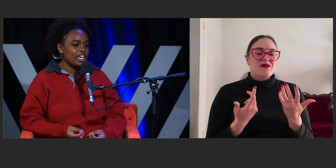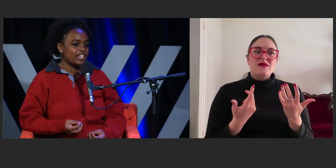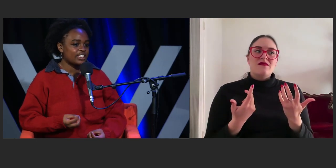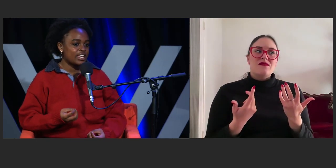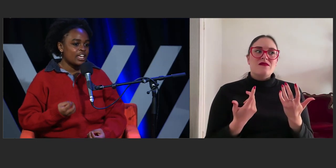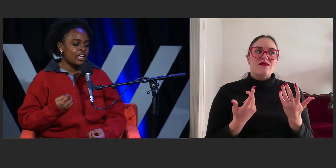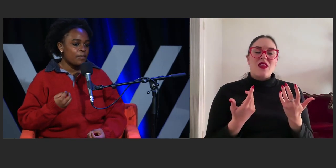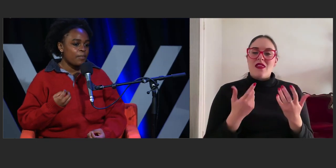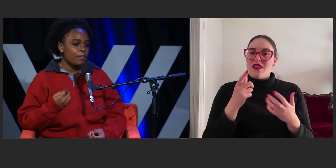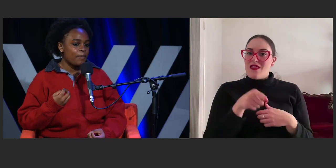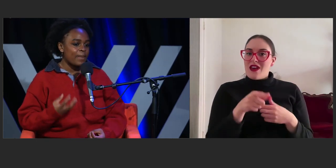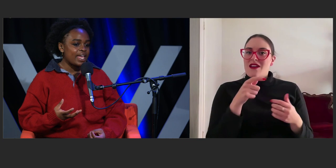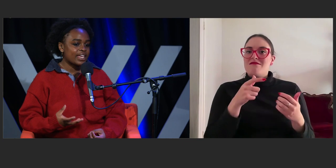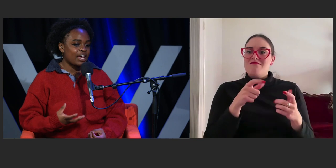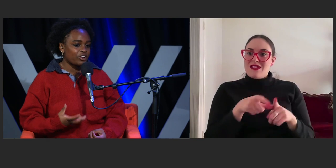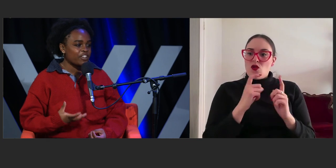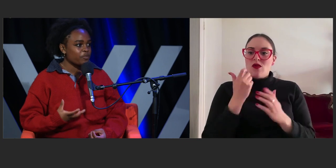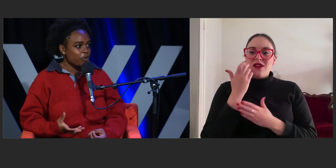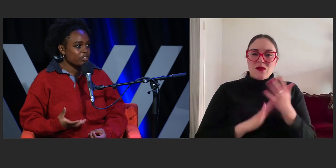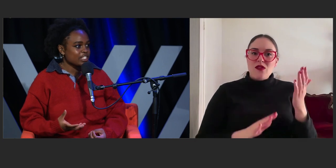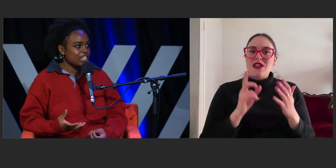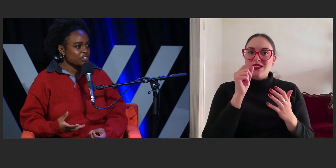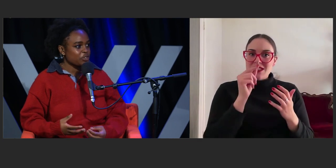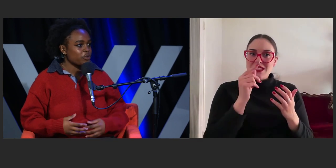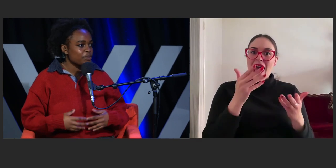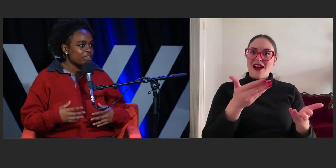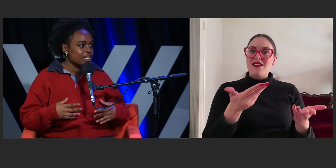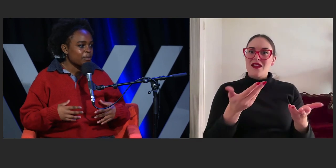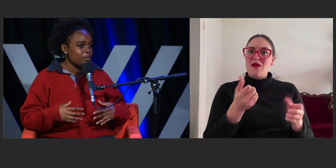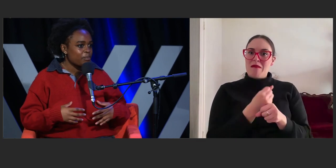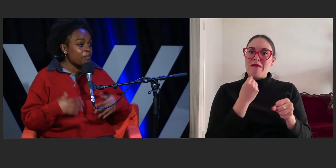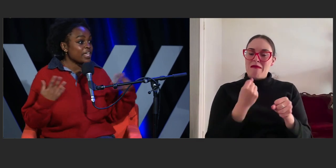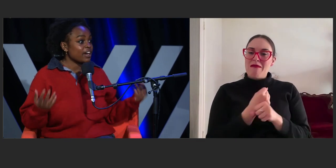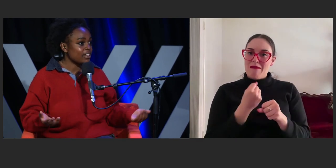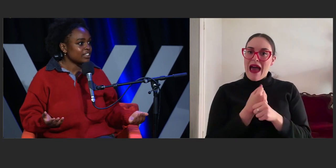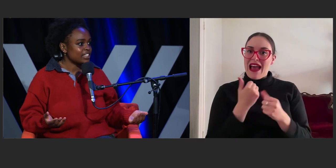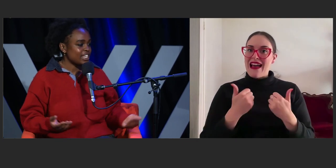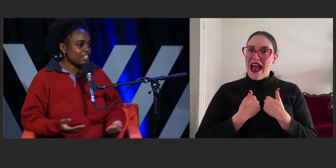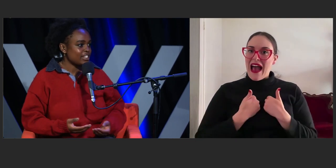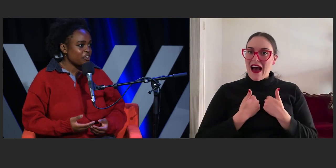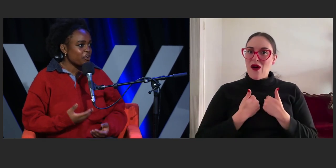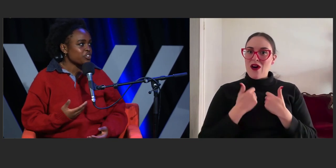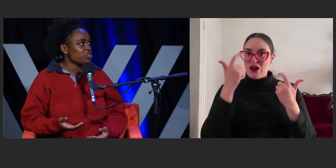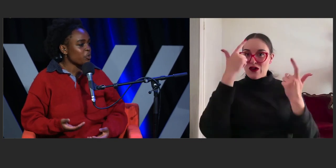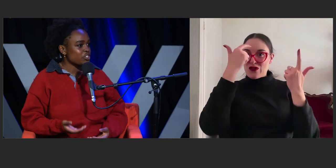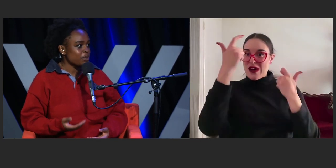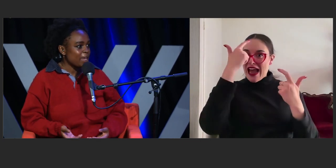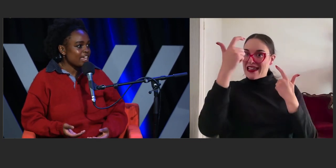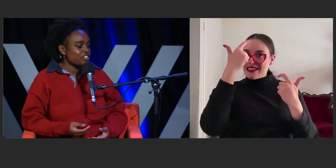and make our creative process something bigger than, just the words on the page.